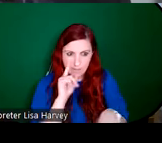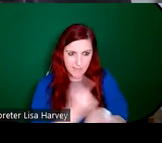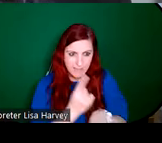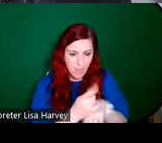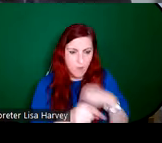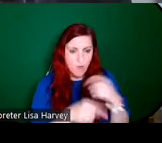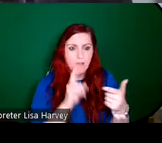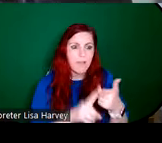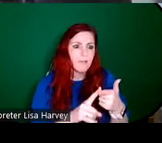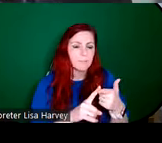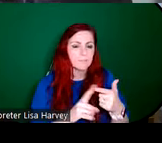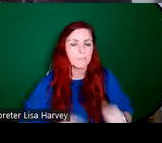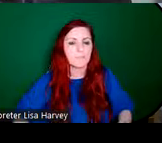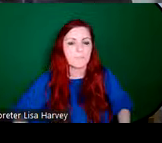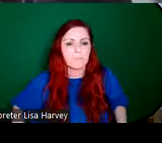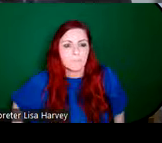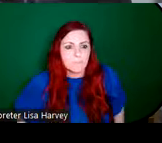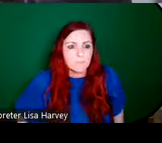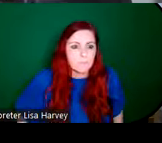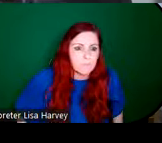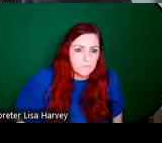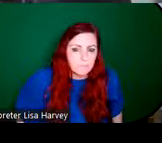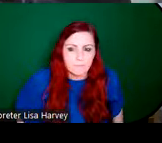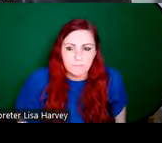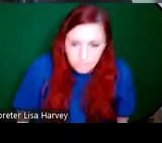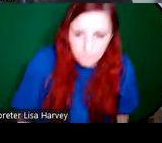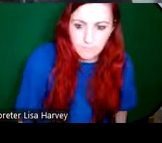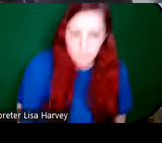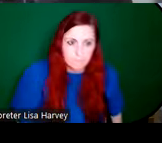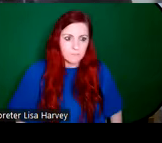Ghloine archive there. And Joanne may also mentioned we have some walking tours